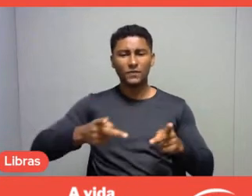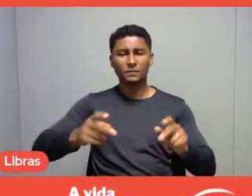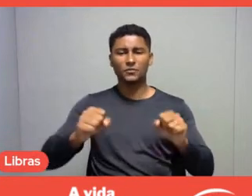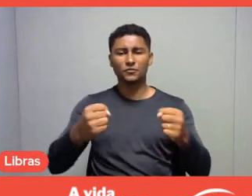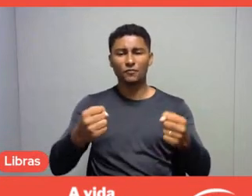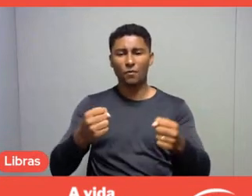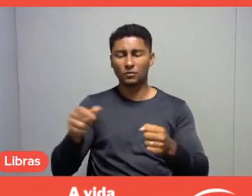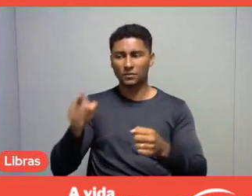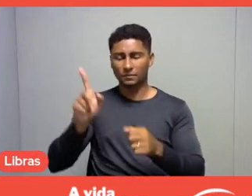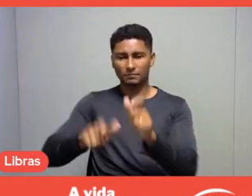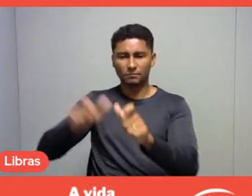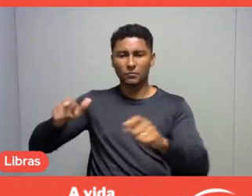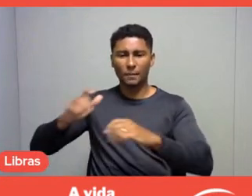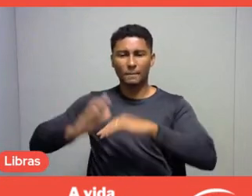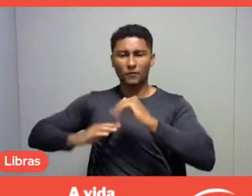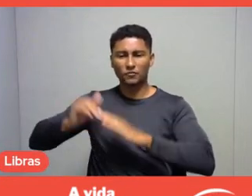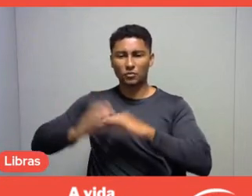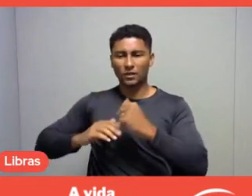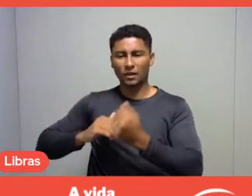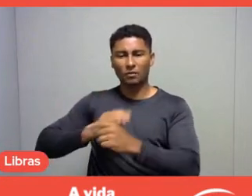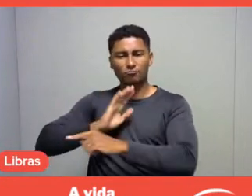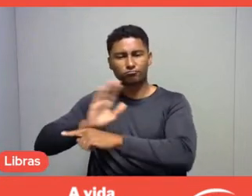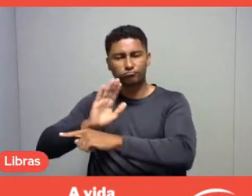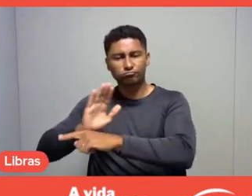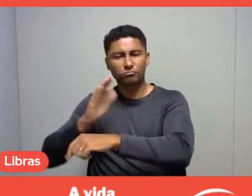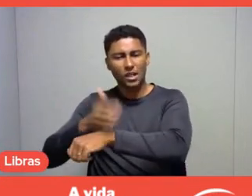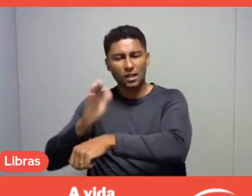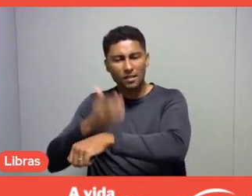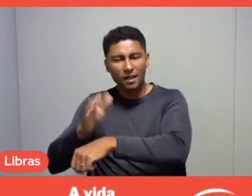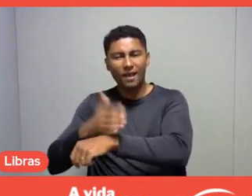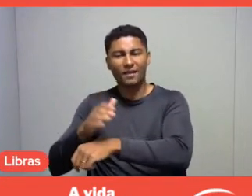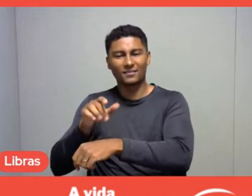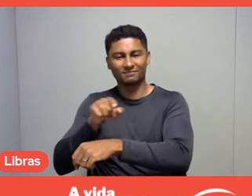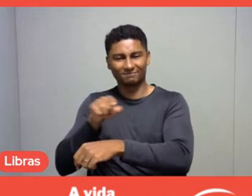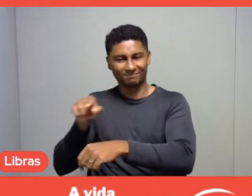So, we always have to work using the logic that leisure